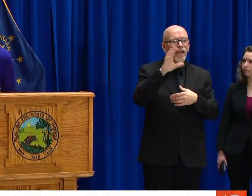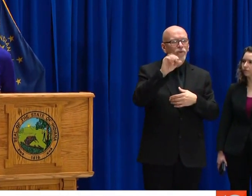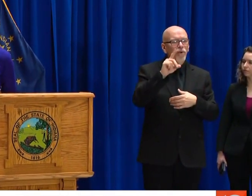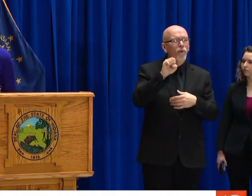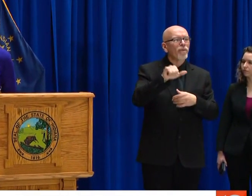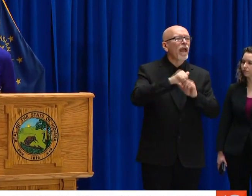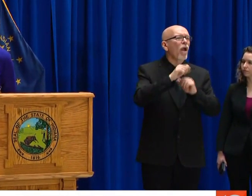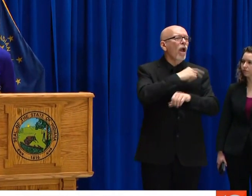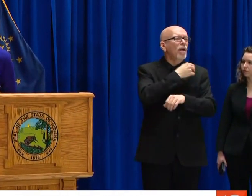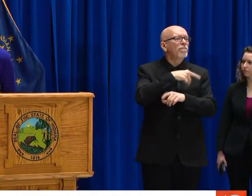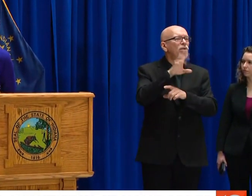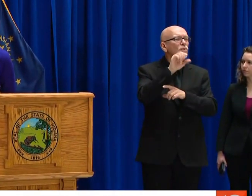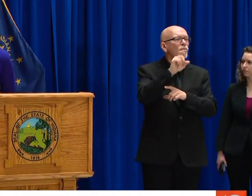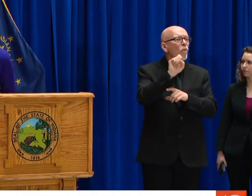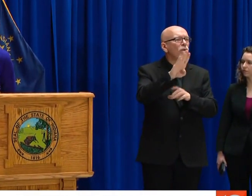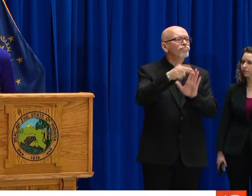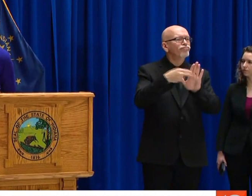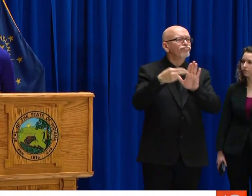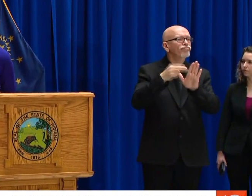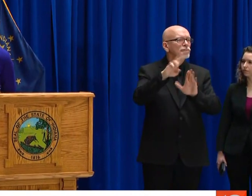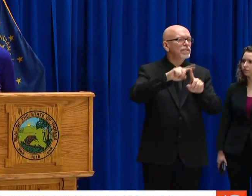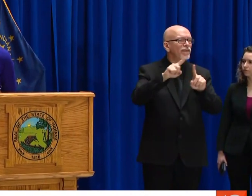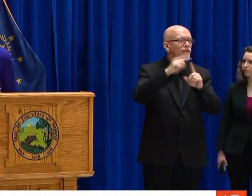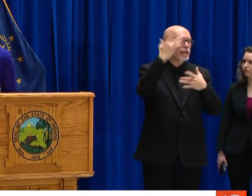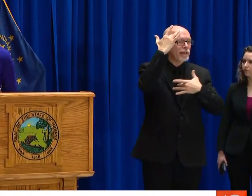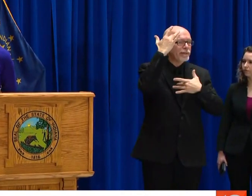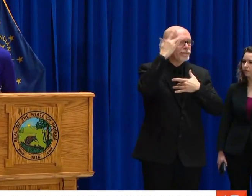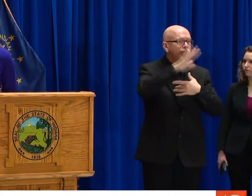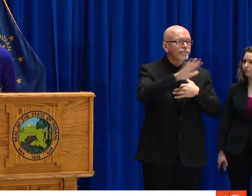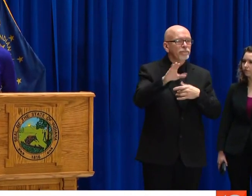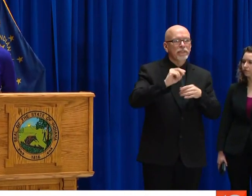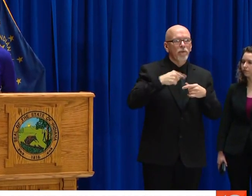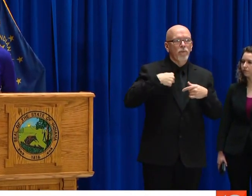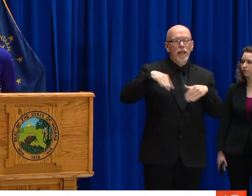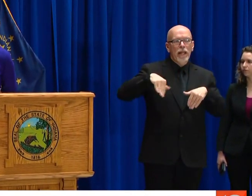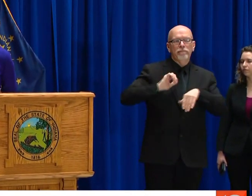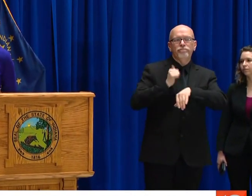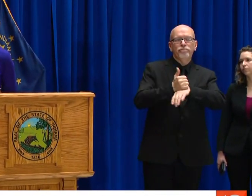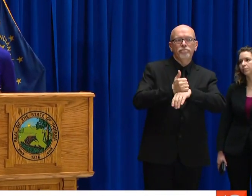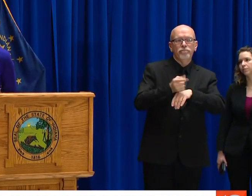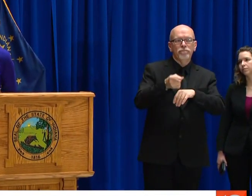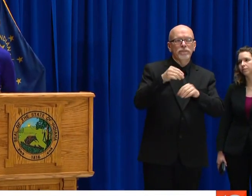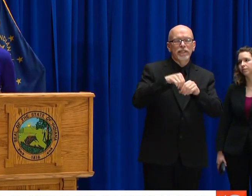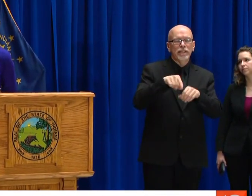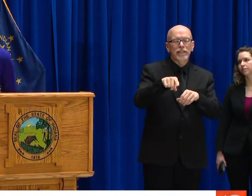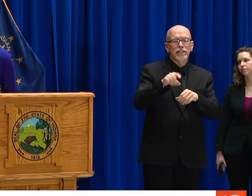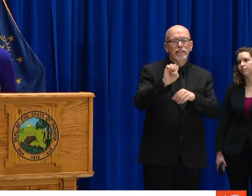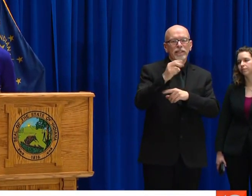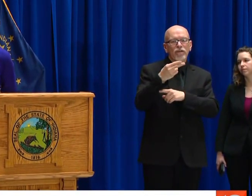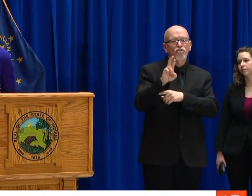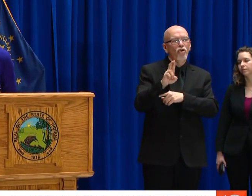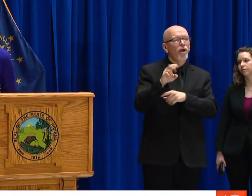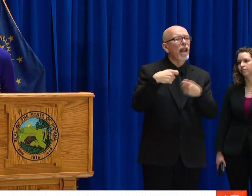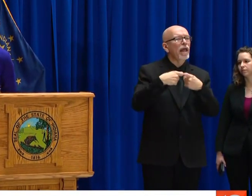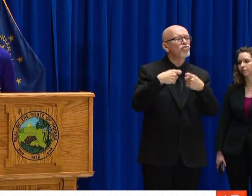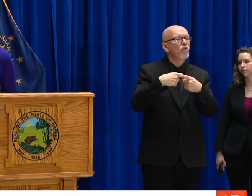HAVE THAT INFORMATION, SHERI. THERE IS A THING CALLED AN ICD 10 CODE WHICH IS HOW HOSPITALS WILL CODE PARTICULAR ILLNESSES